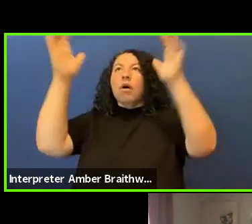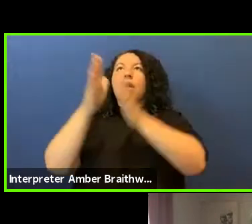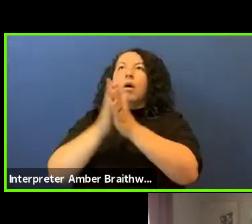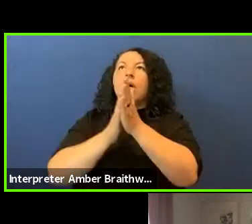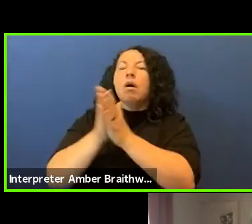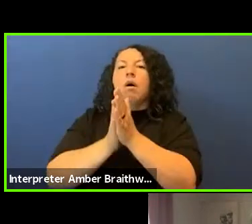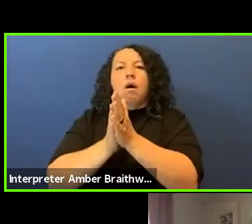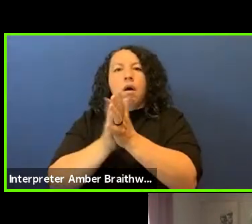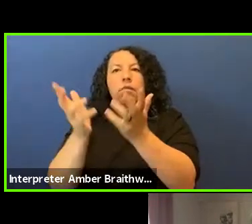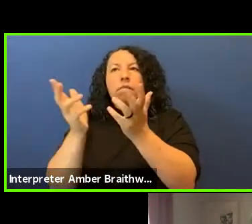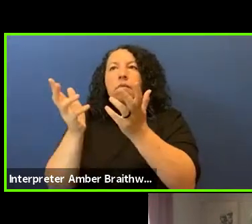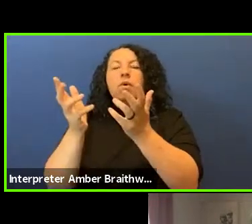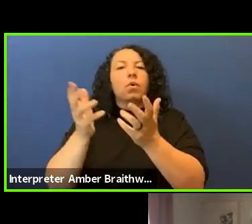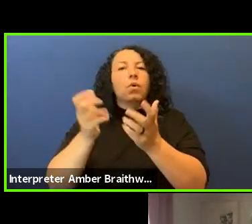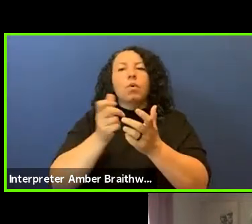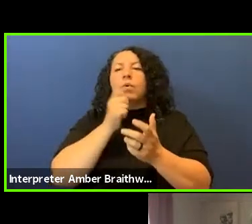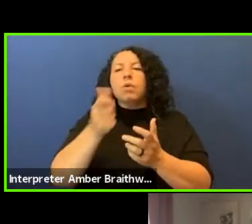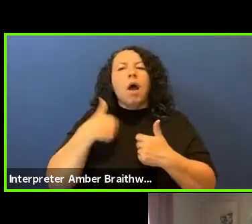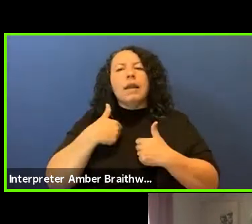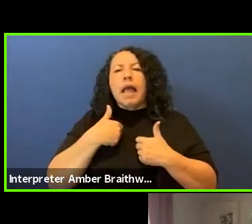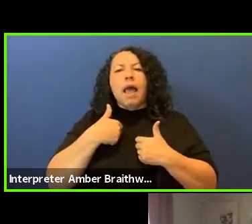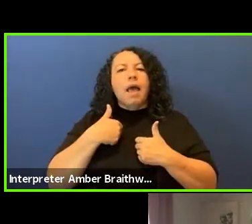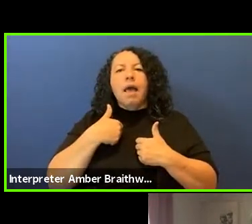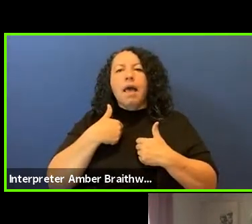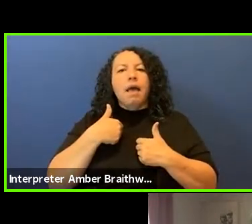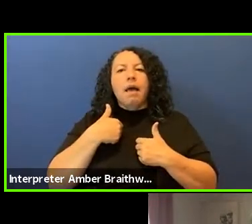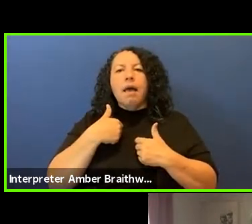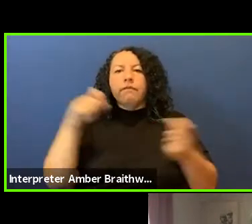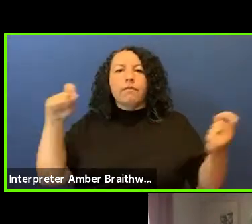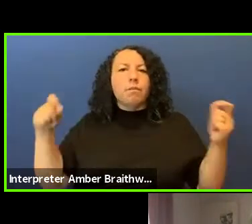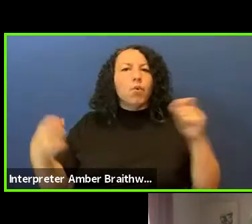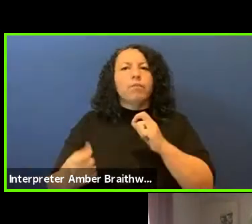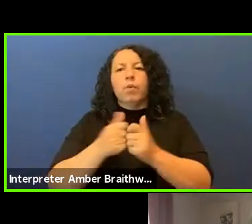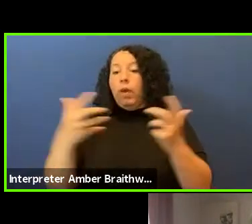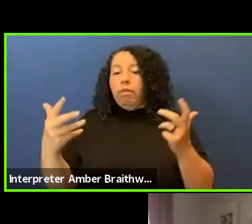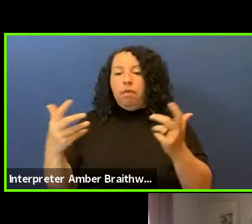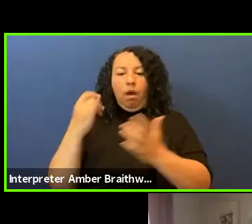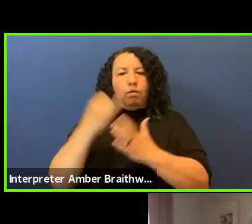and for me I think it's really important the role that it plays in terms of